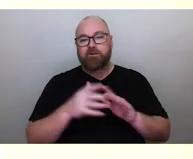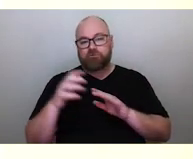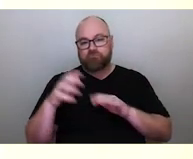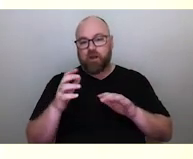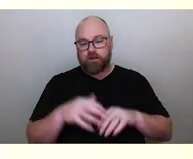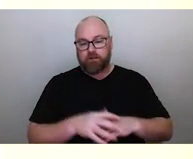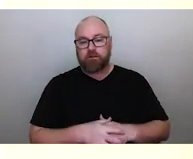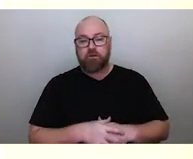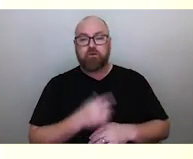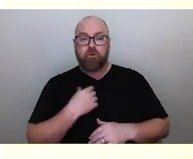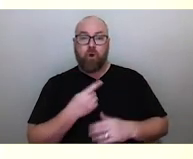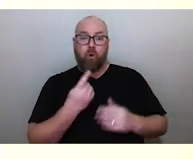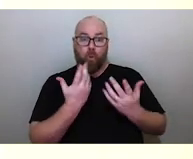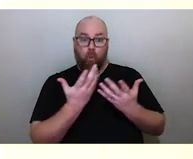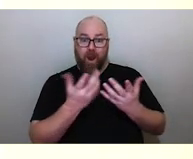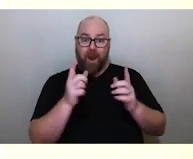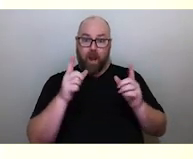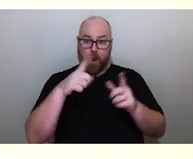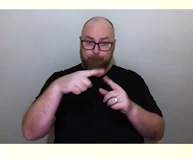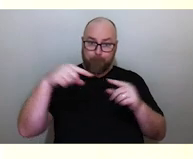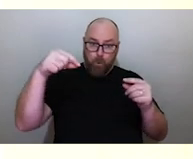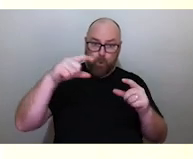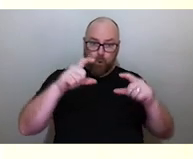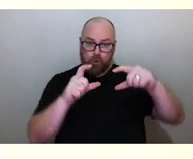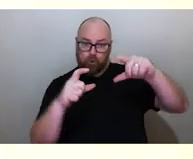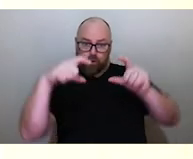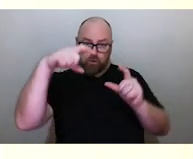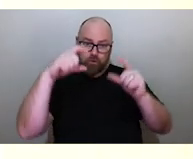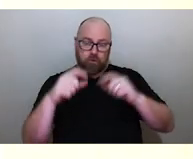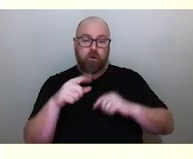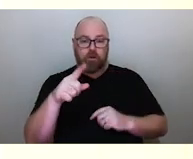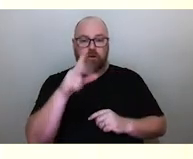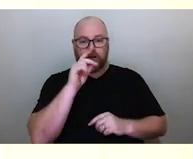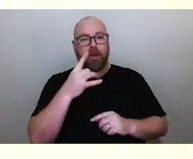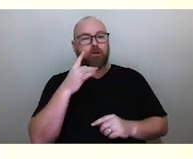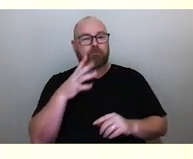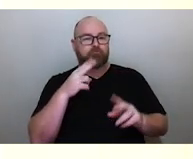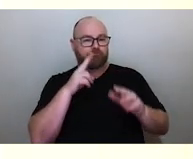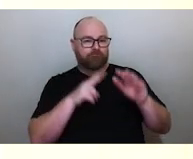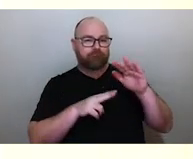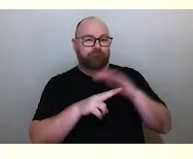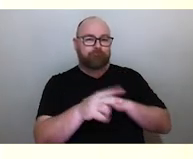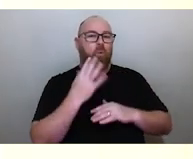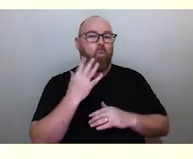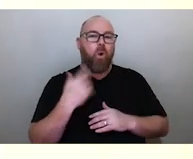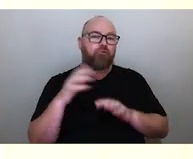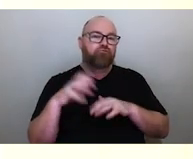can tell you about annual seasonal rainfall throughout the year. And this is an idea that is shared